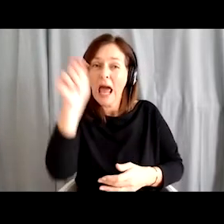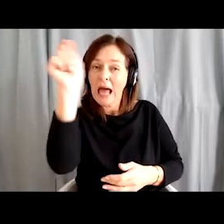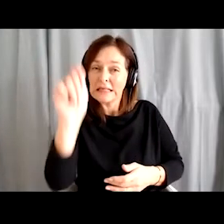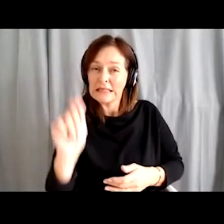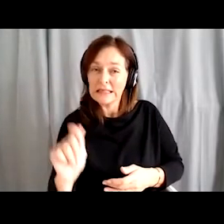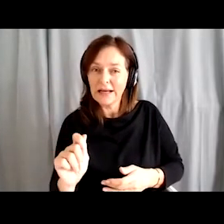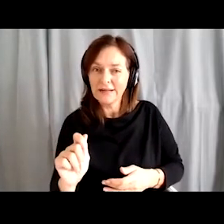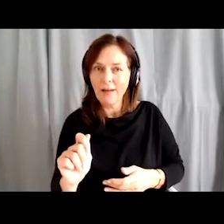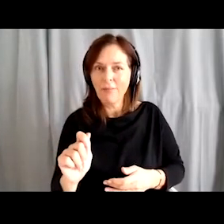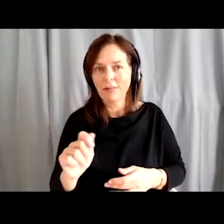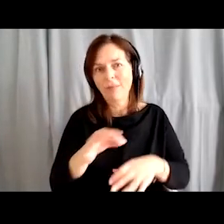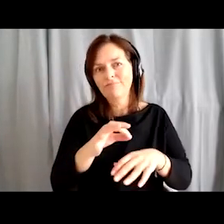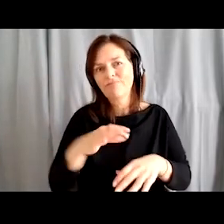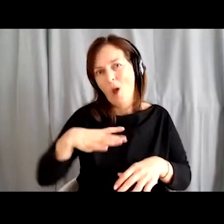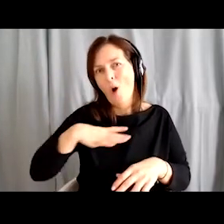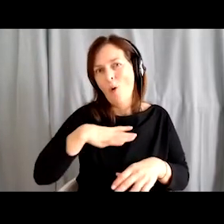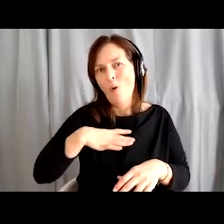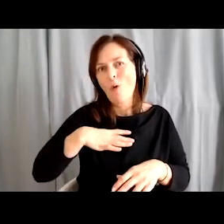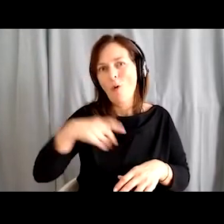The lady who teaches us shows us everything.